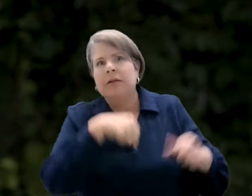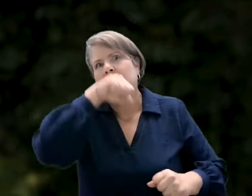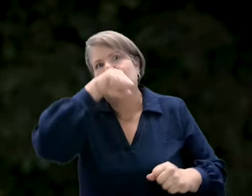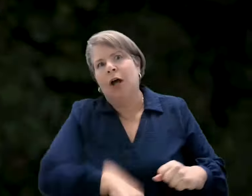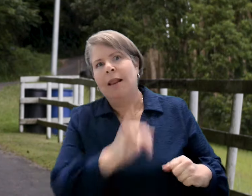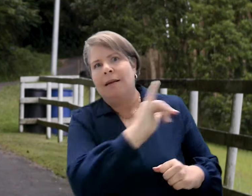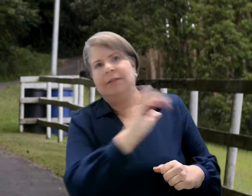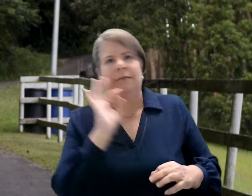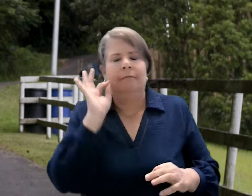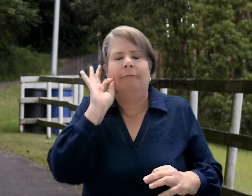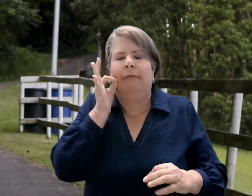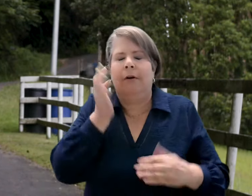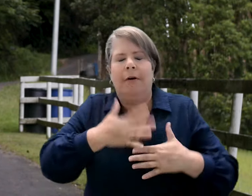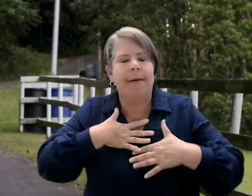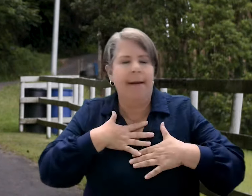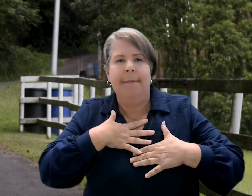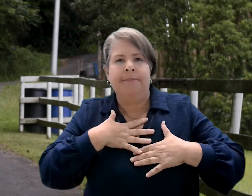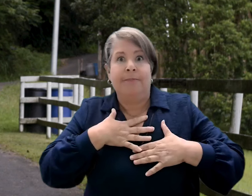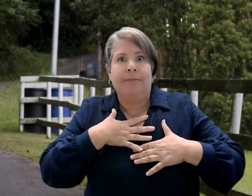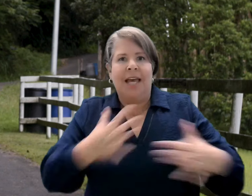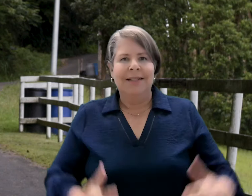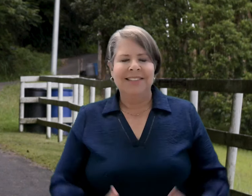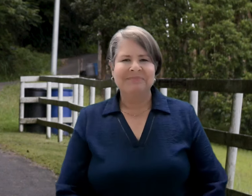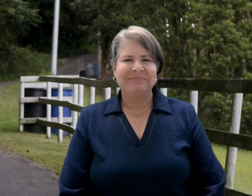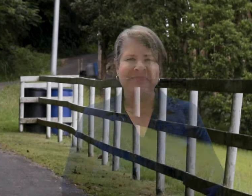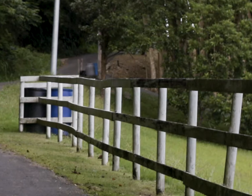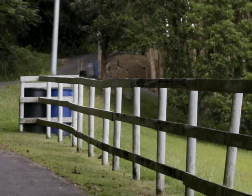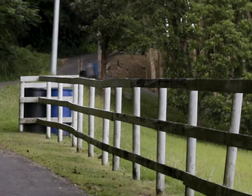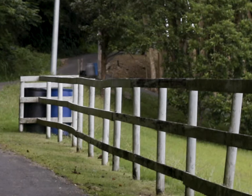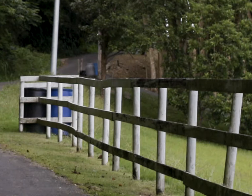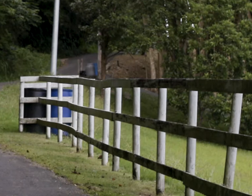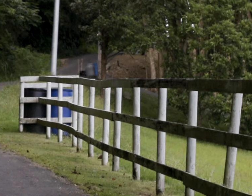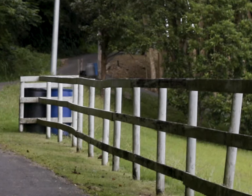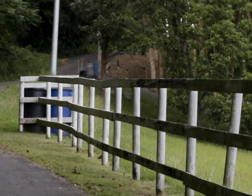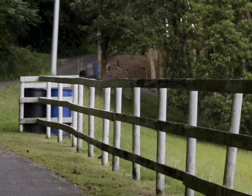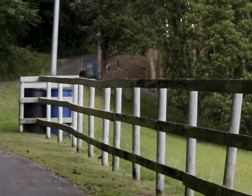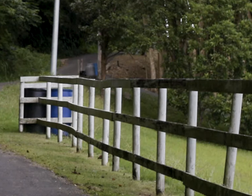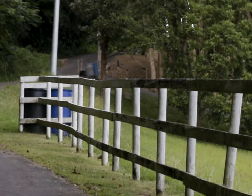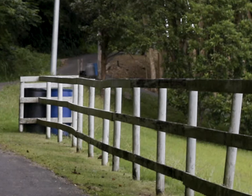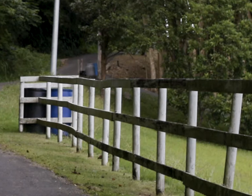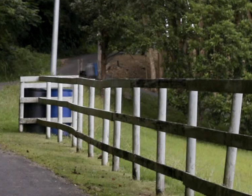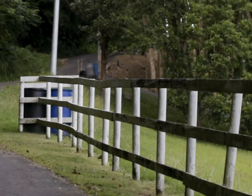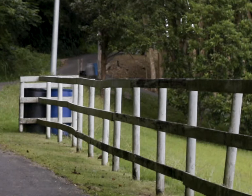even if there wasn't a cloud in the sky? Why? Why? Why?